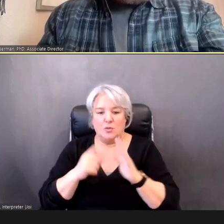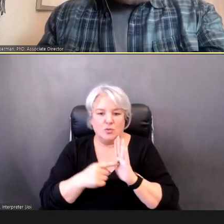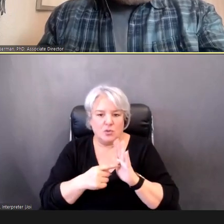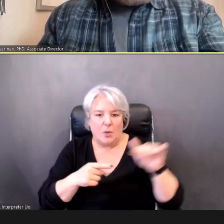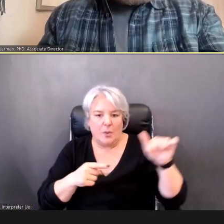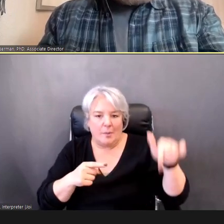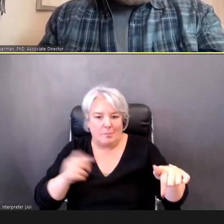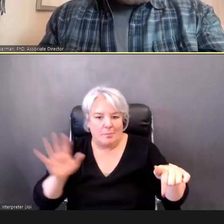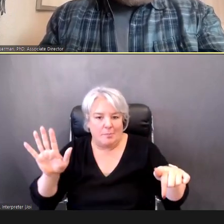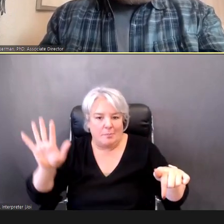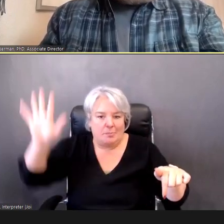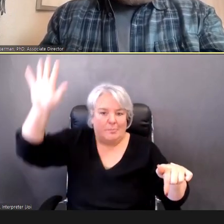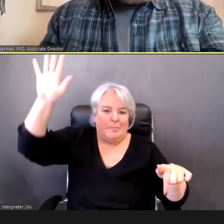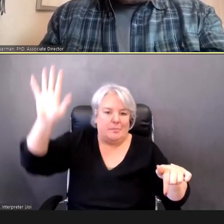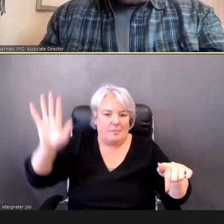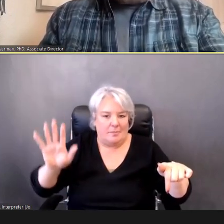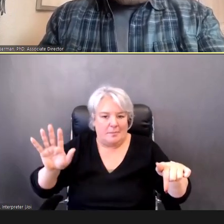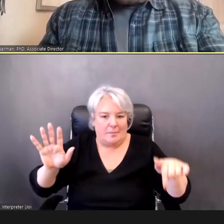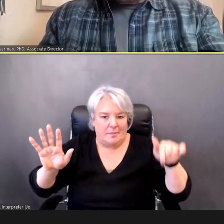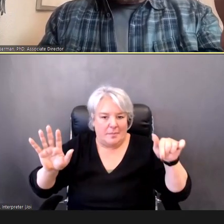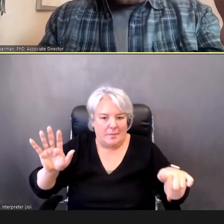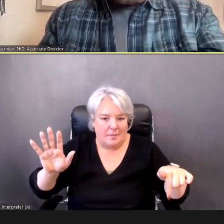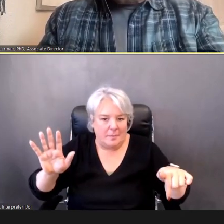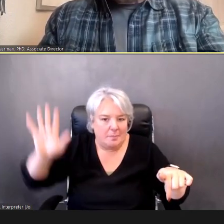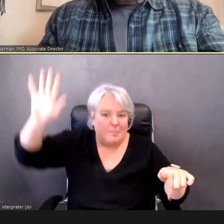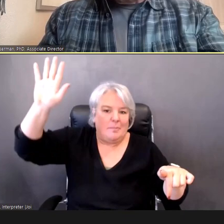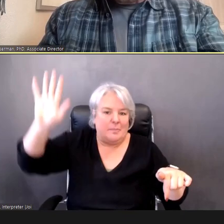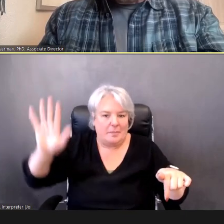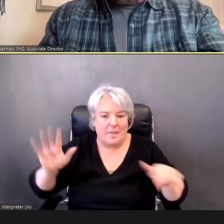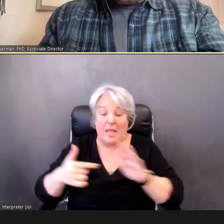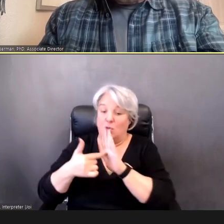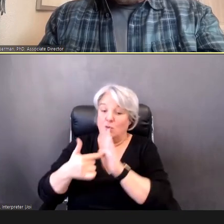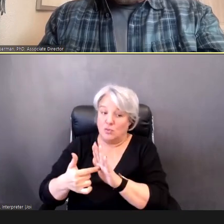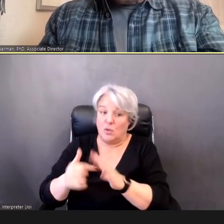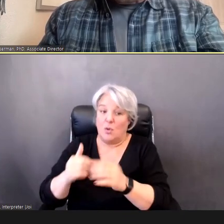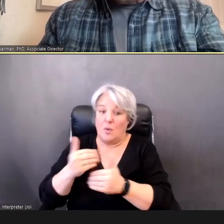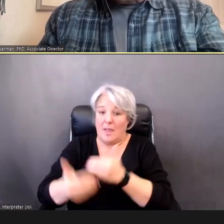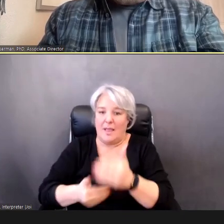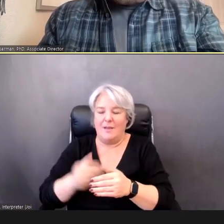here, and Terry, I know you always have something to say when we get to this slide. Dr.